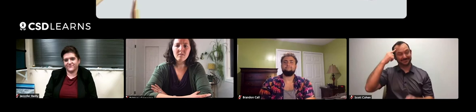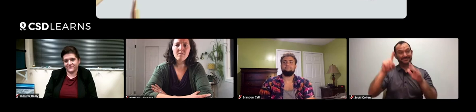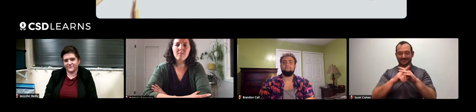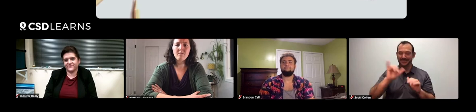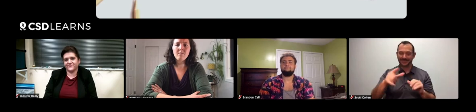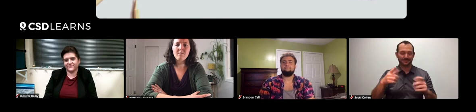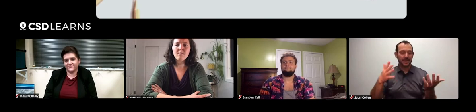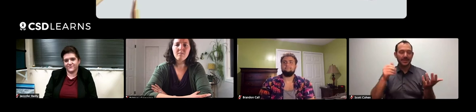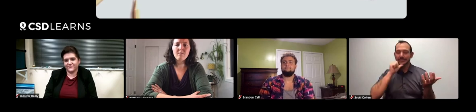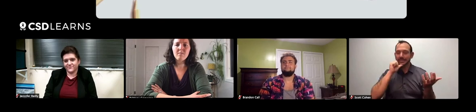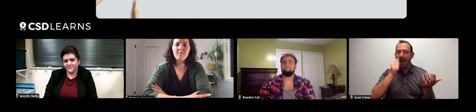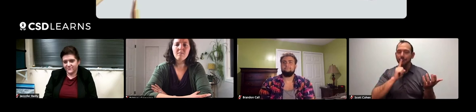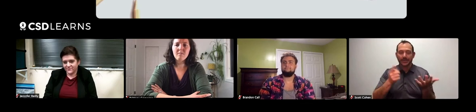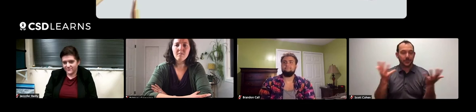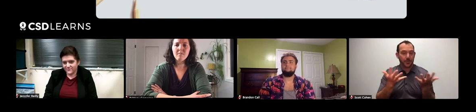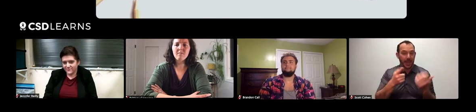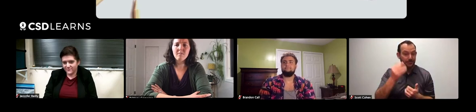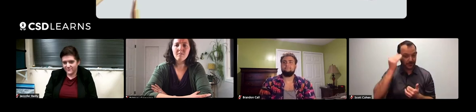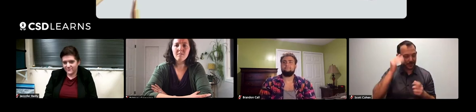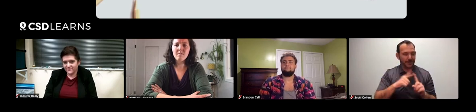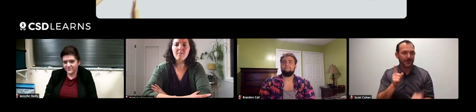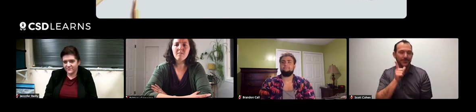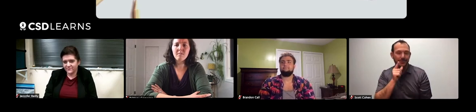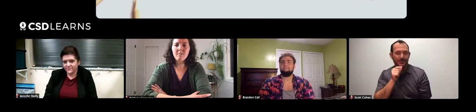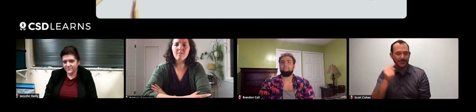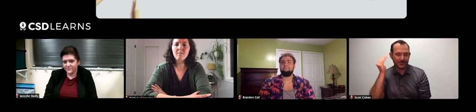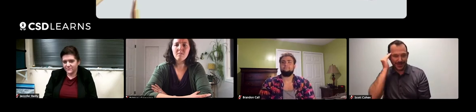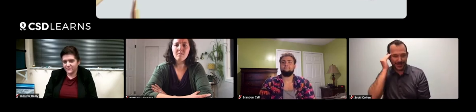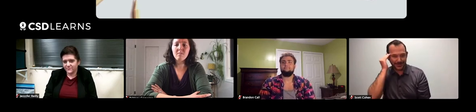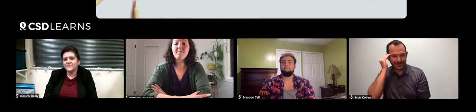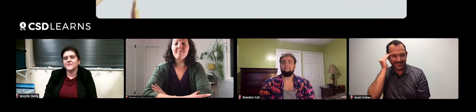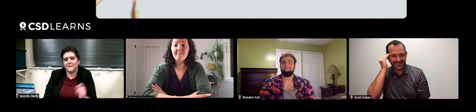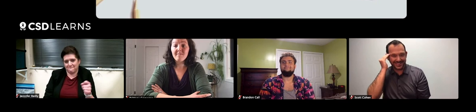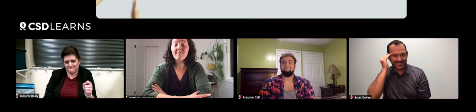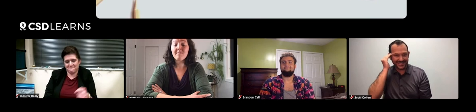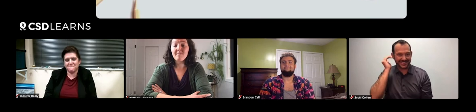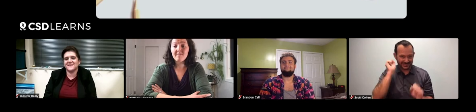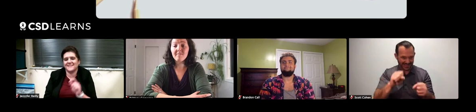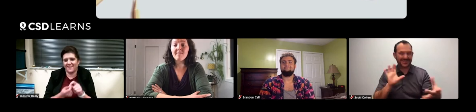It's not really what you know, it's who you know. Yep, exactly.